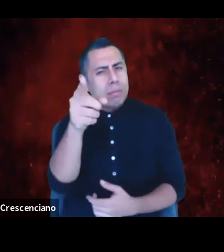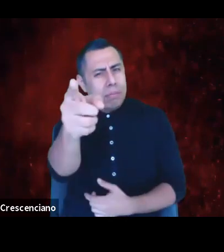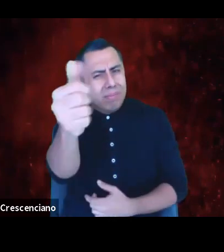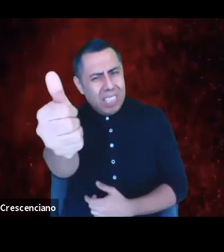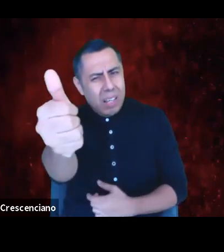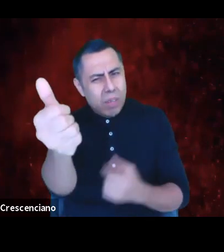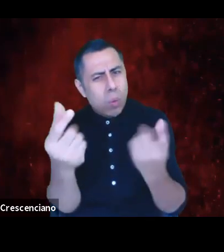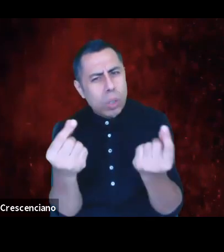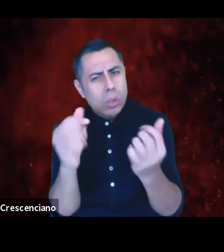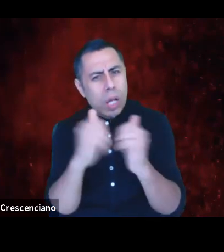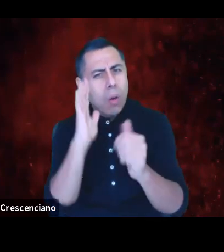Let's get to work.